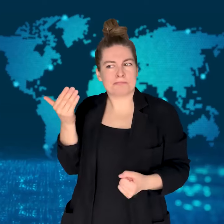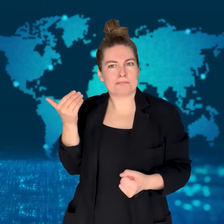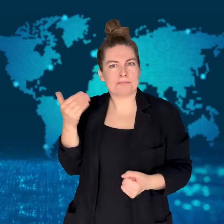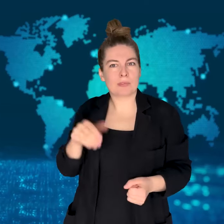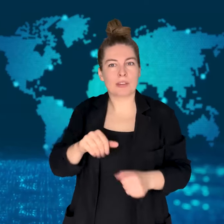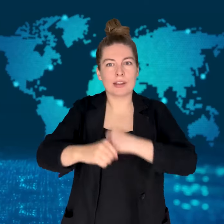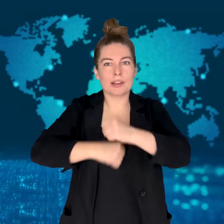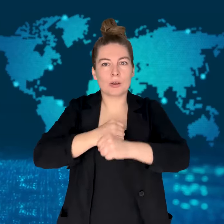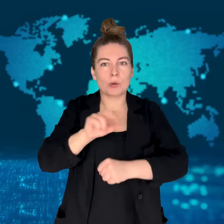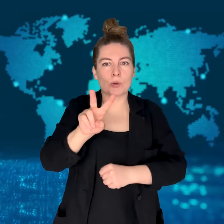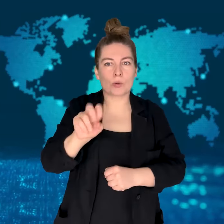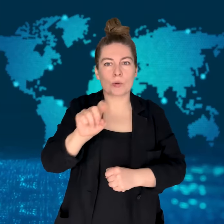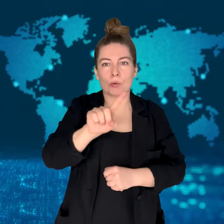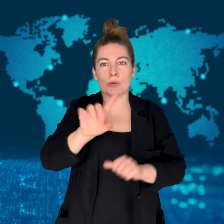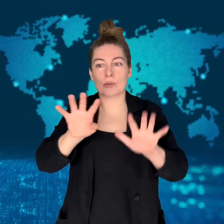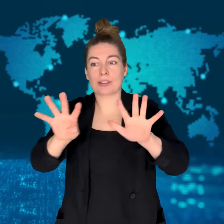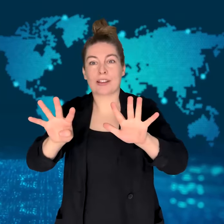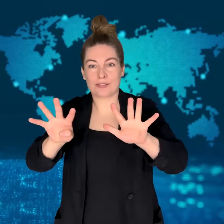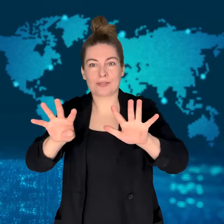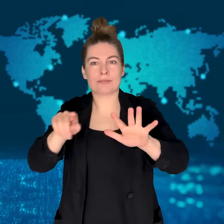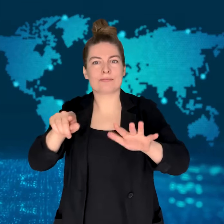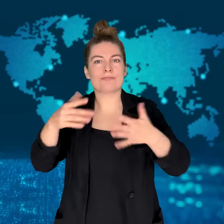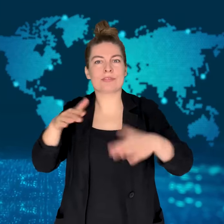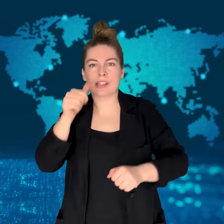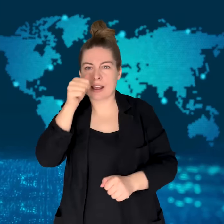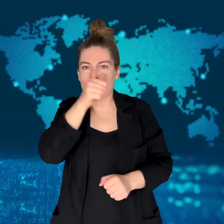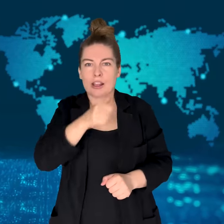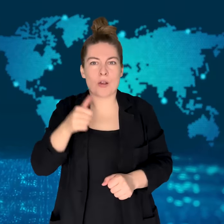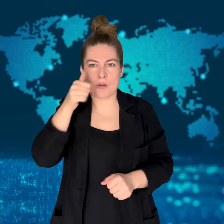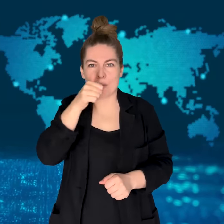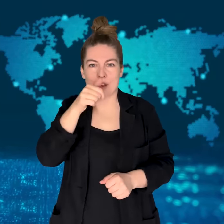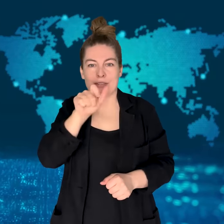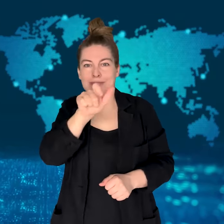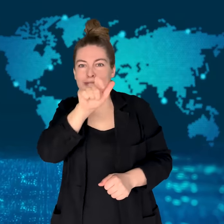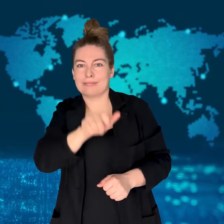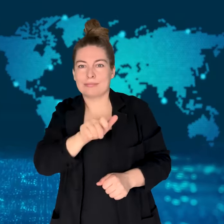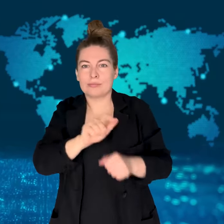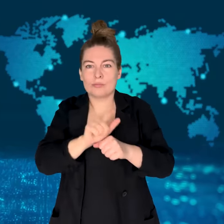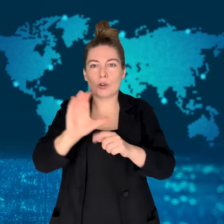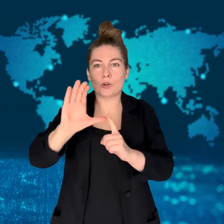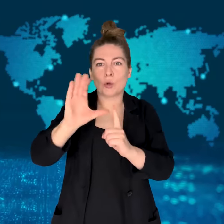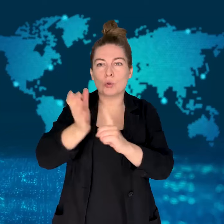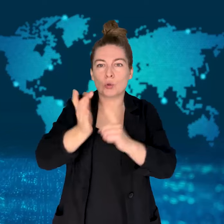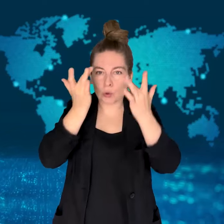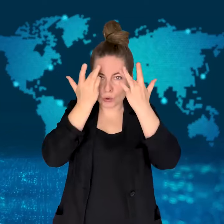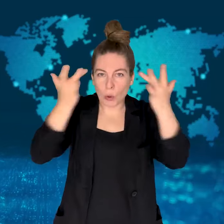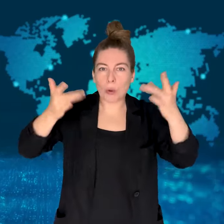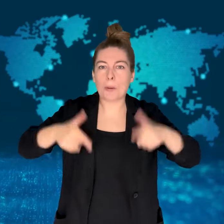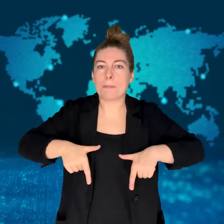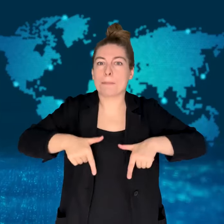In 2019, the country's Culture Minister visited